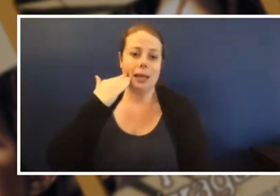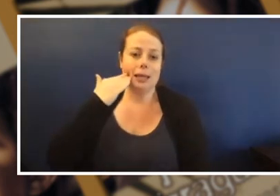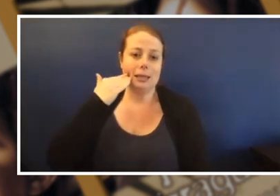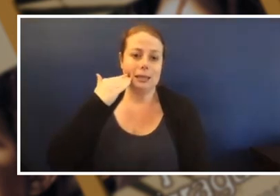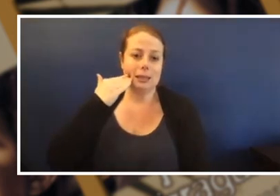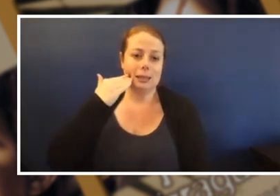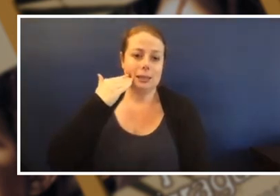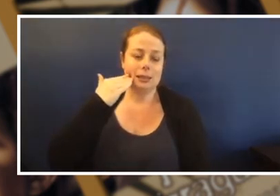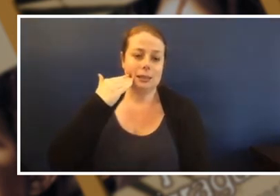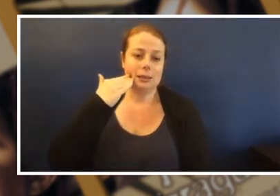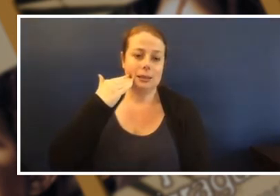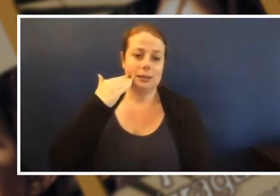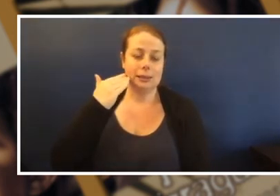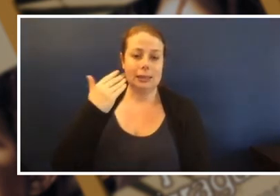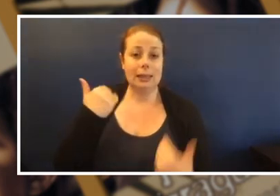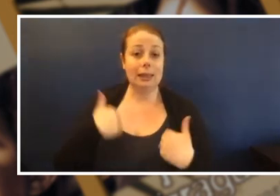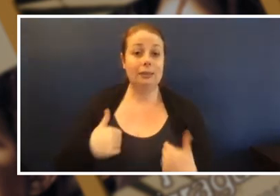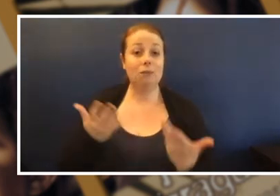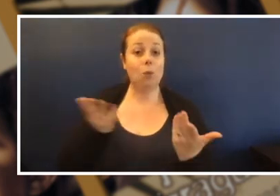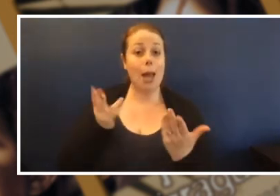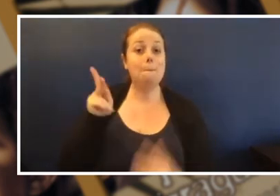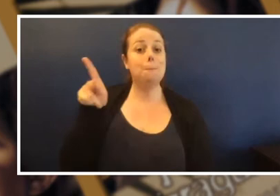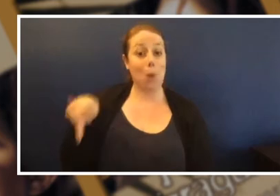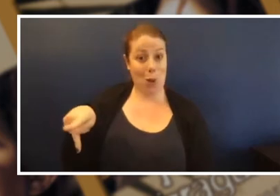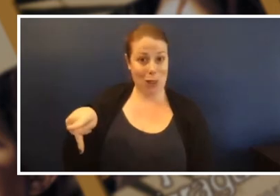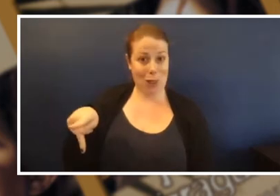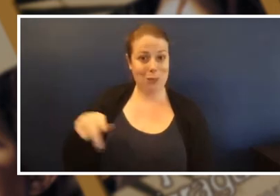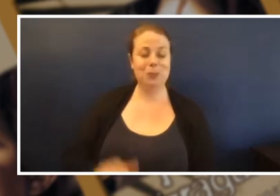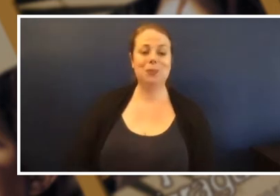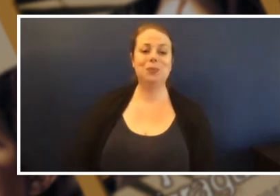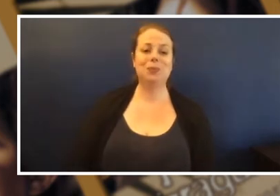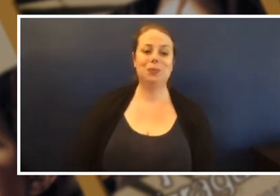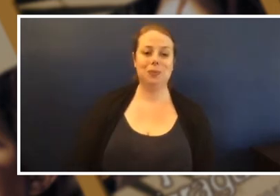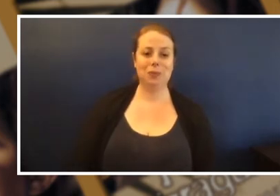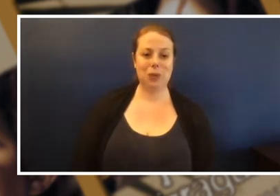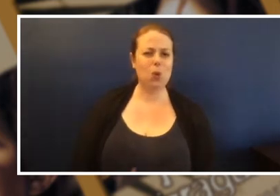Perth, in Western Australia, and she said,